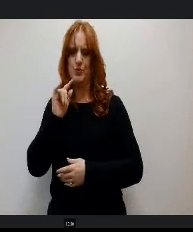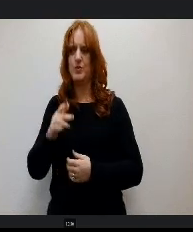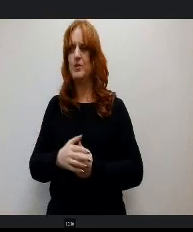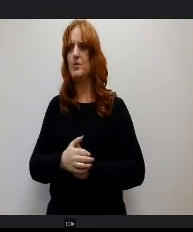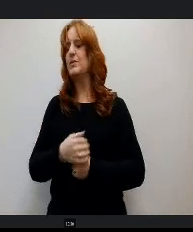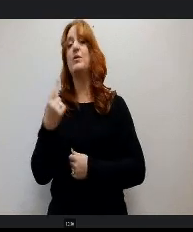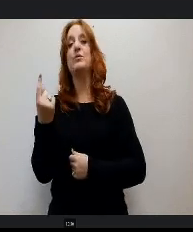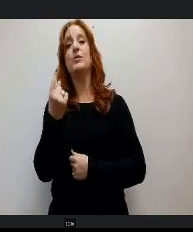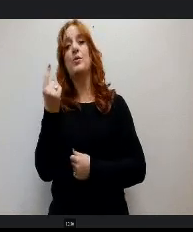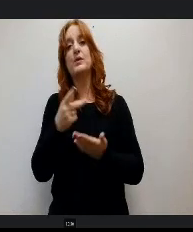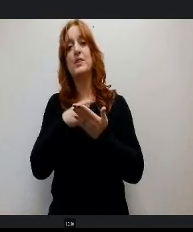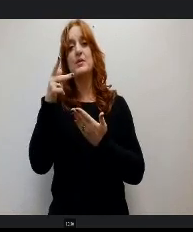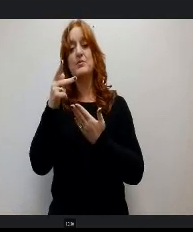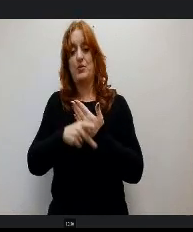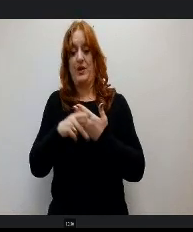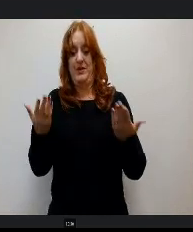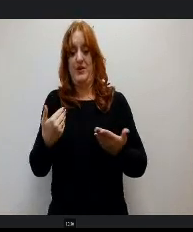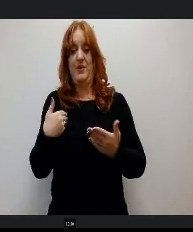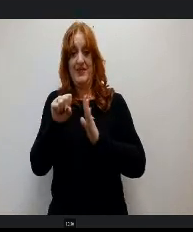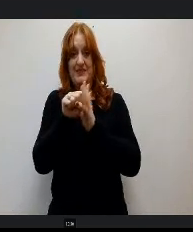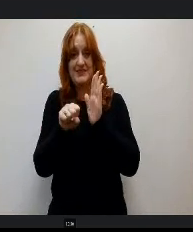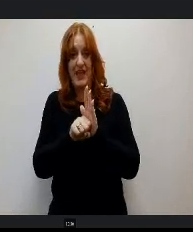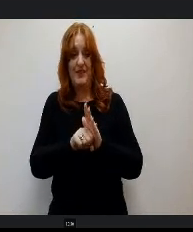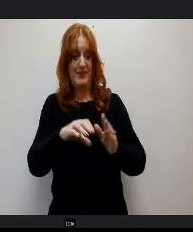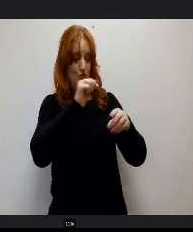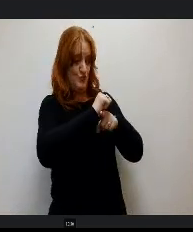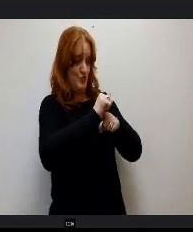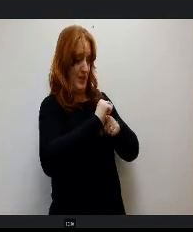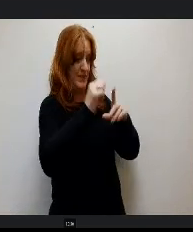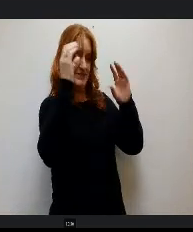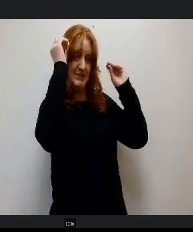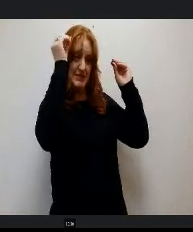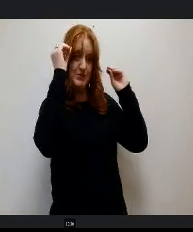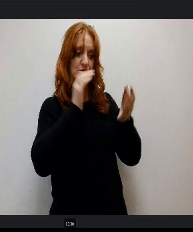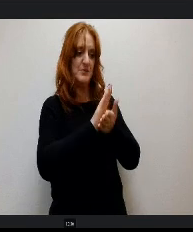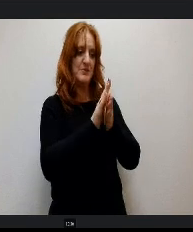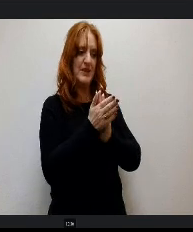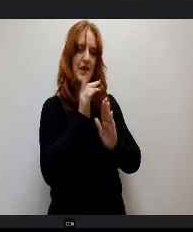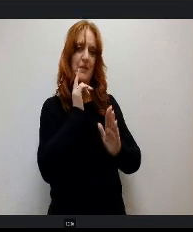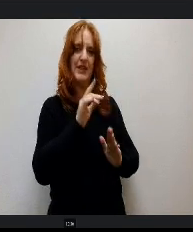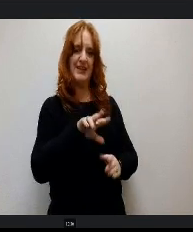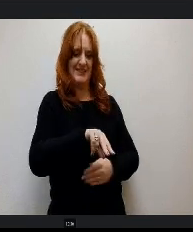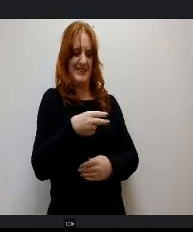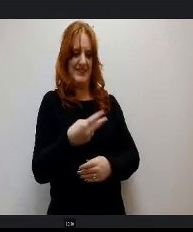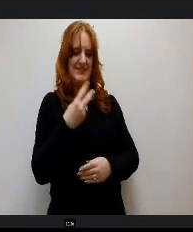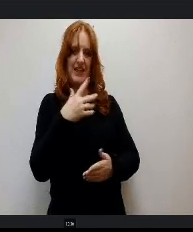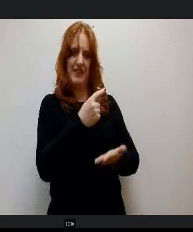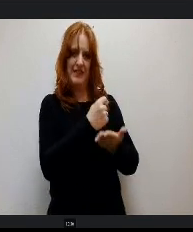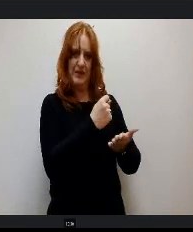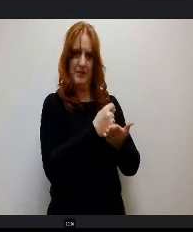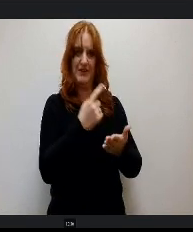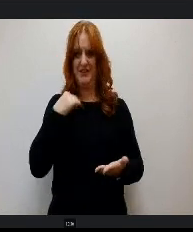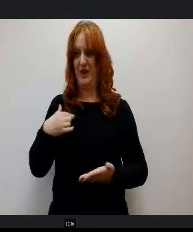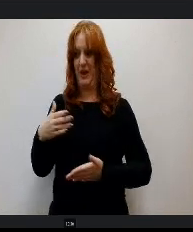only program in the state that trains teachers to become dyslexia therapists I'm part of the 5th cohort of dyslexia therapist